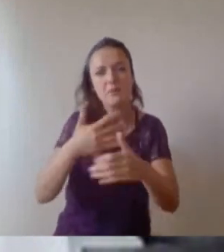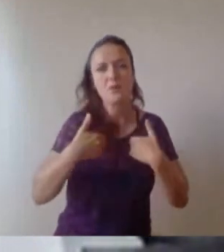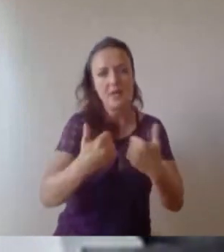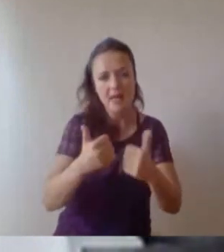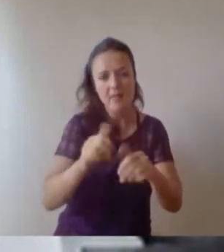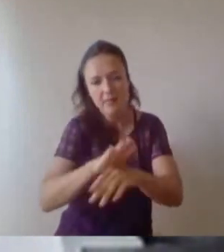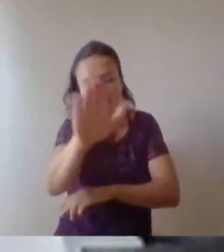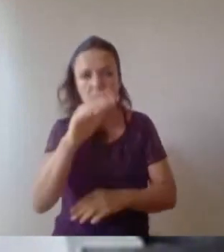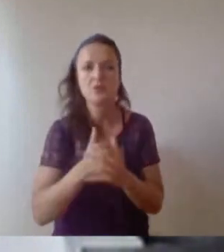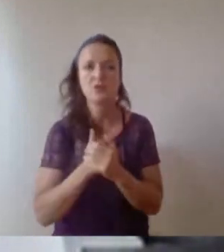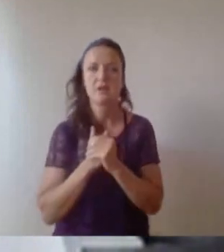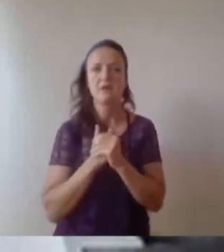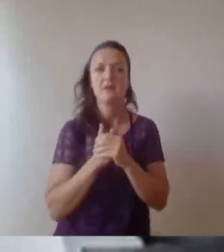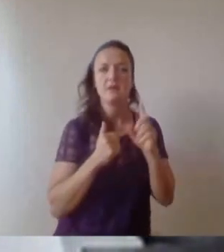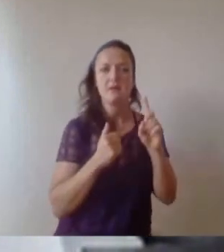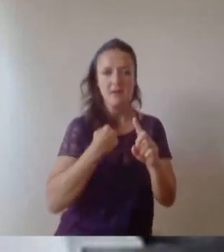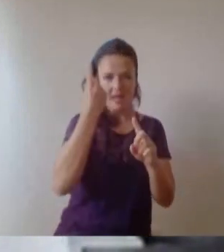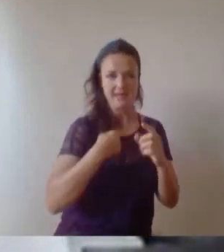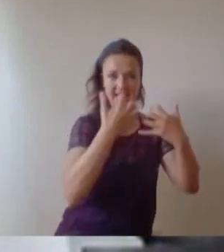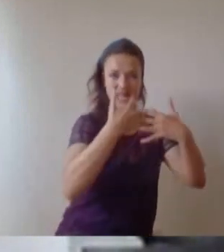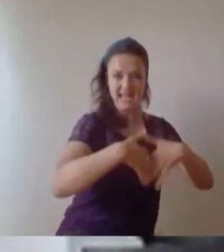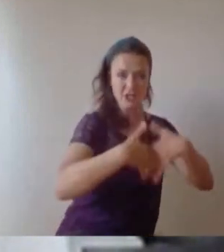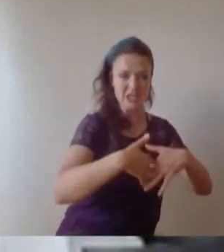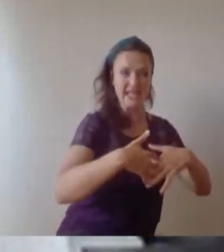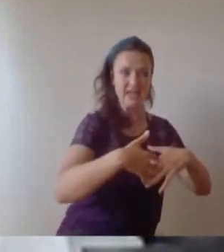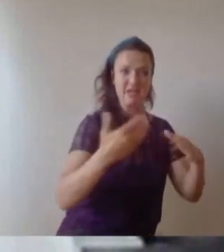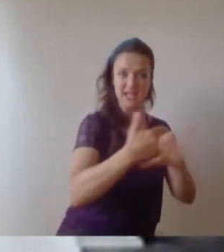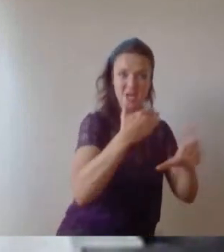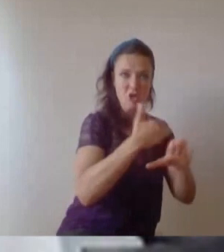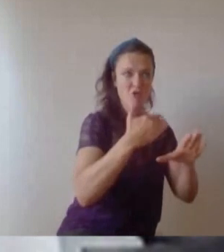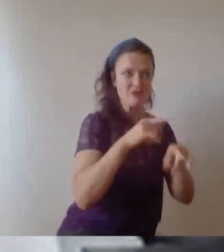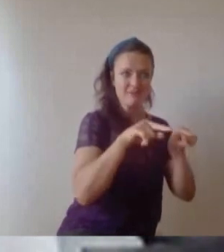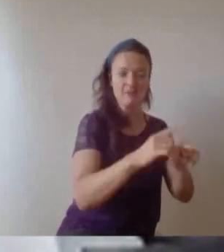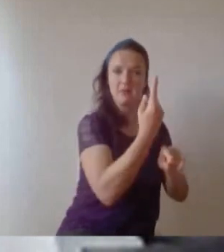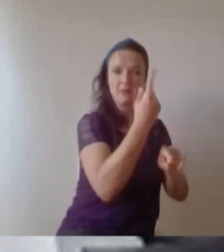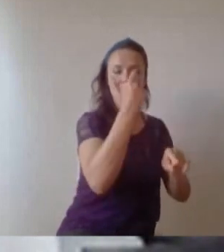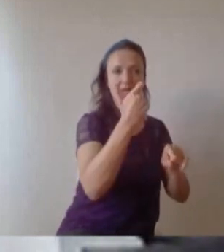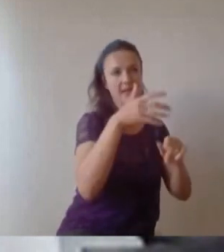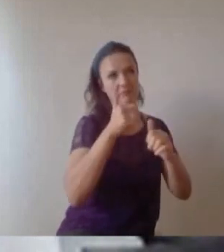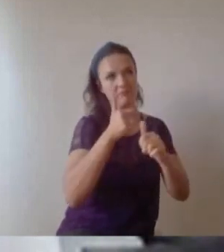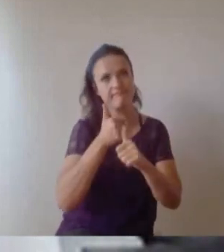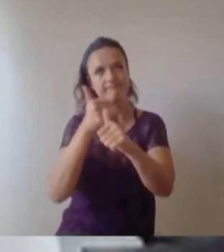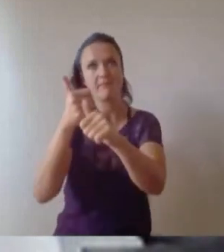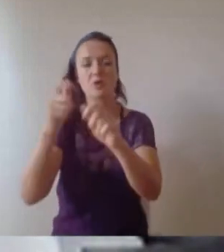out there to make a dent on the world. The problem that I've personally decided to focus on. So I had the belief over a decade ago